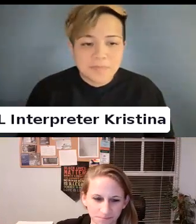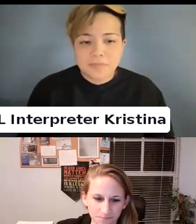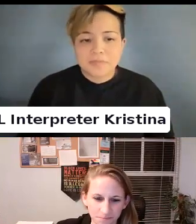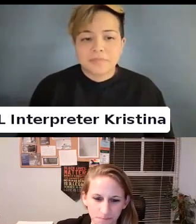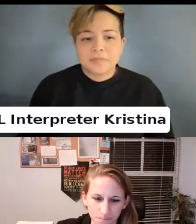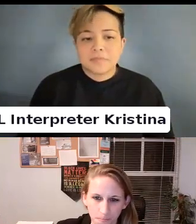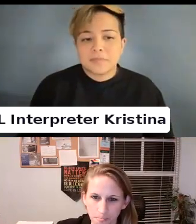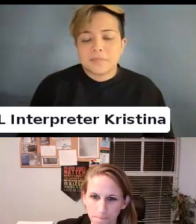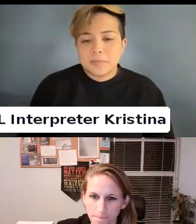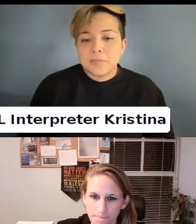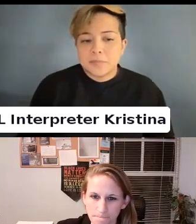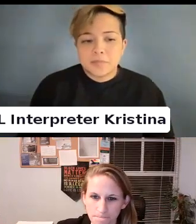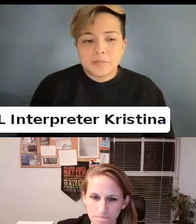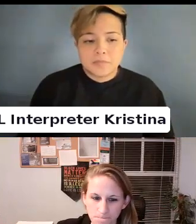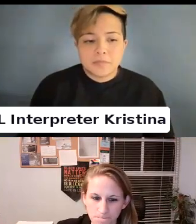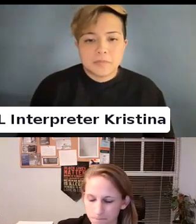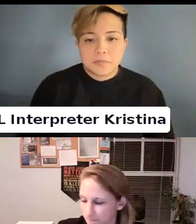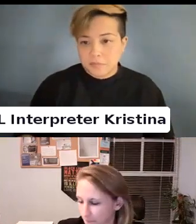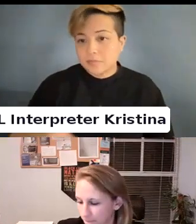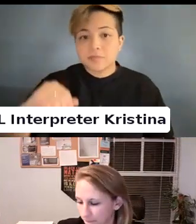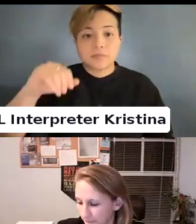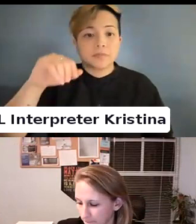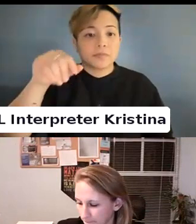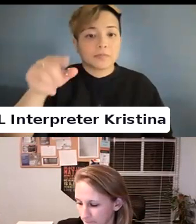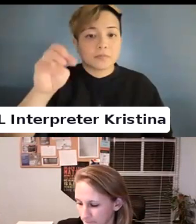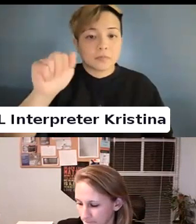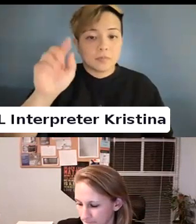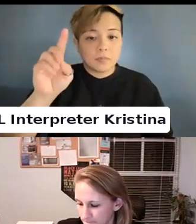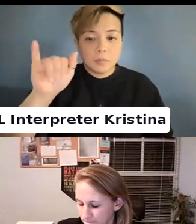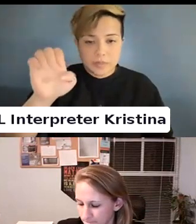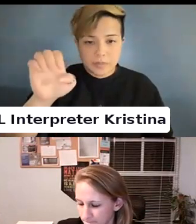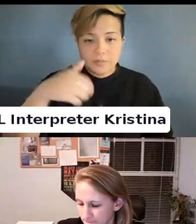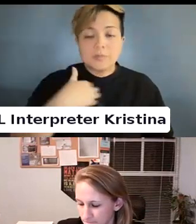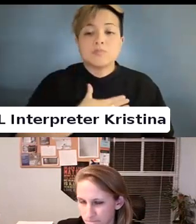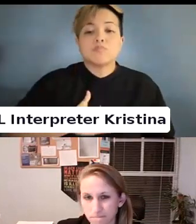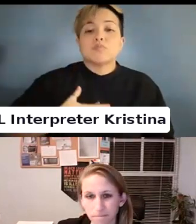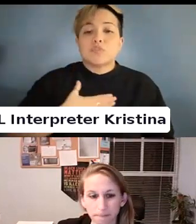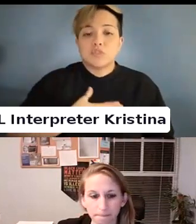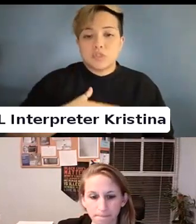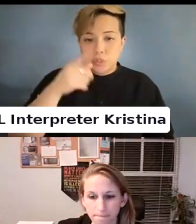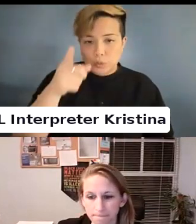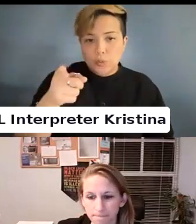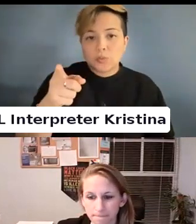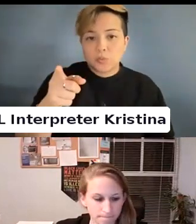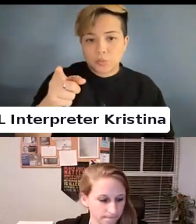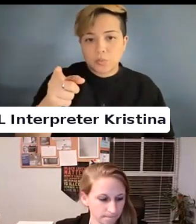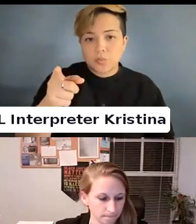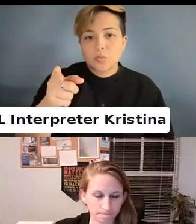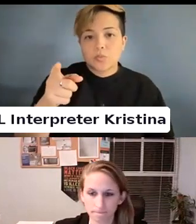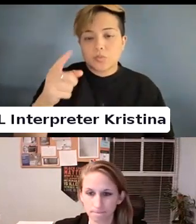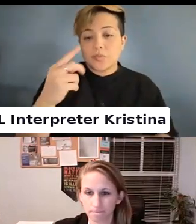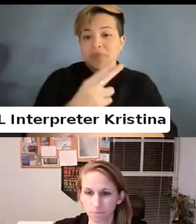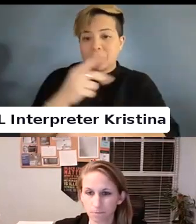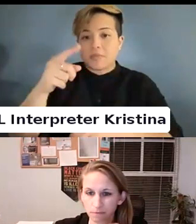I appreciate you tying these foundations into the work that you are